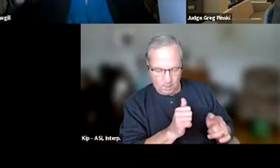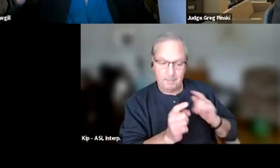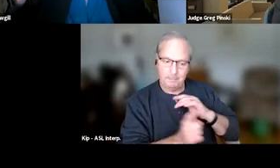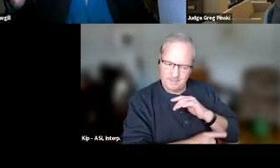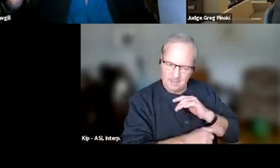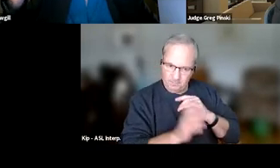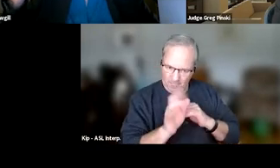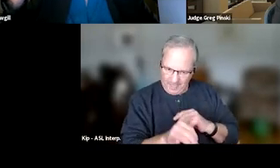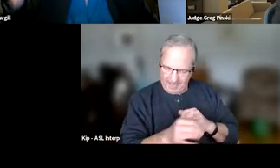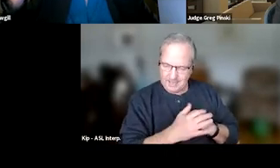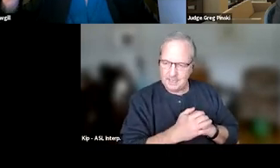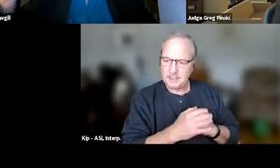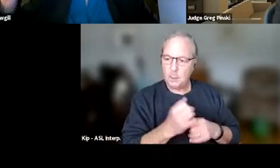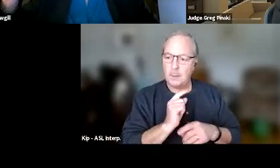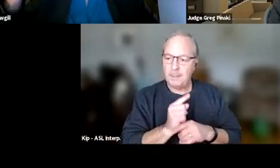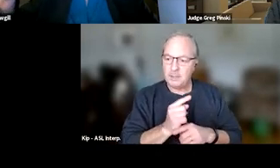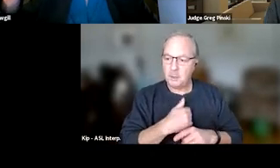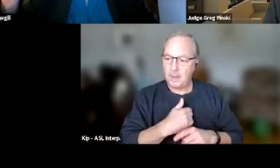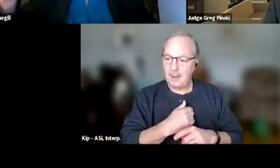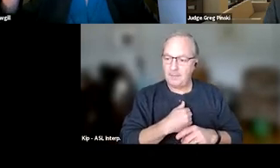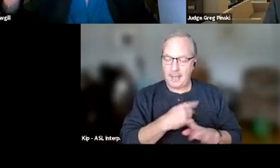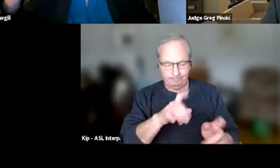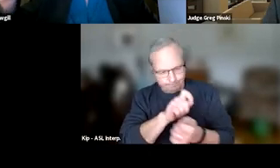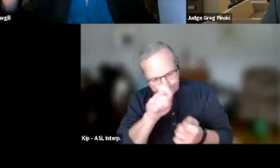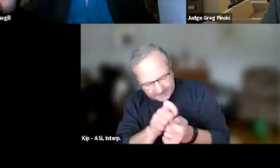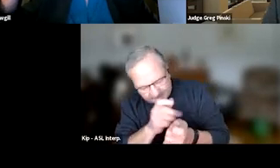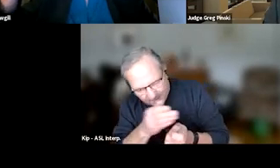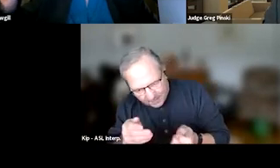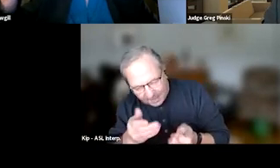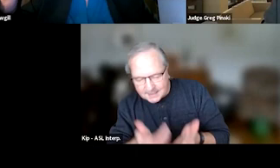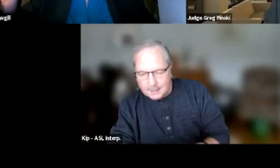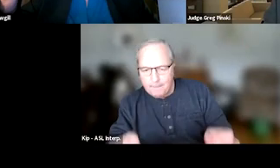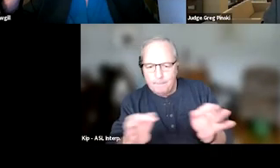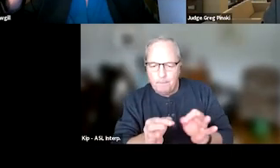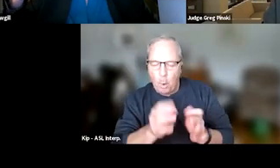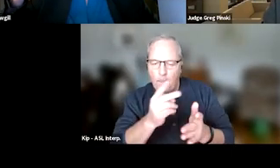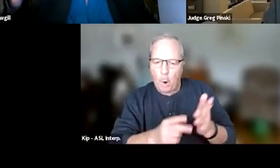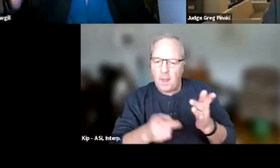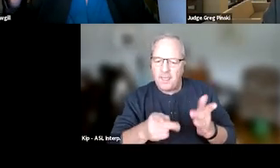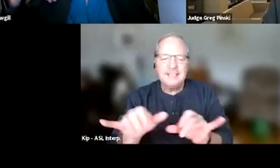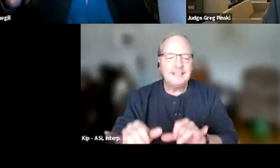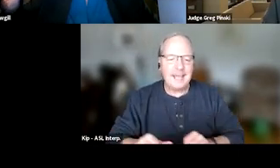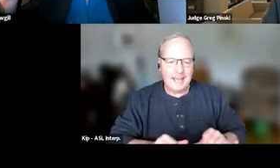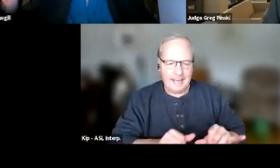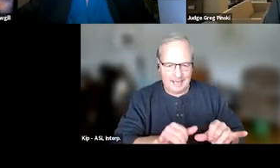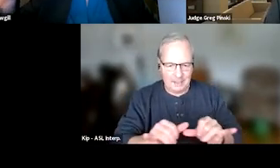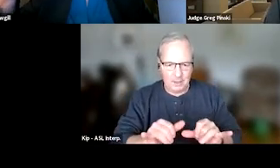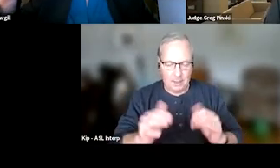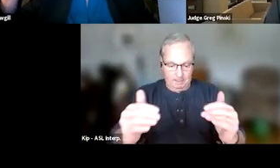And so we wanna make sure that we have that certainty. That is one of the most important components of this standard. And then that moves on to reliable detection.